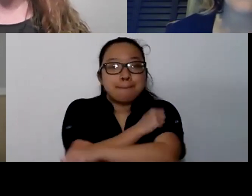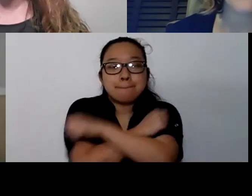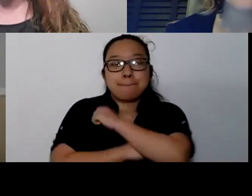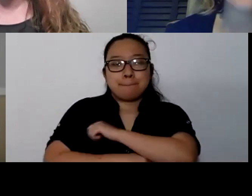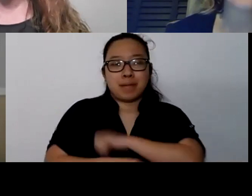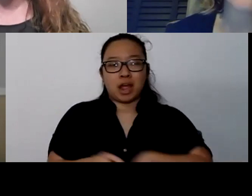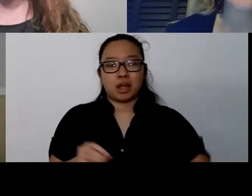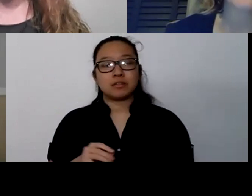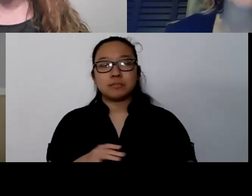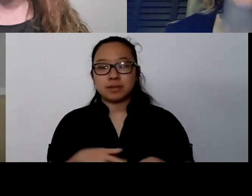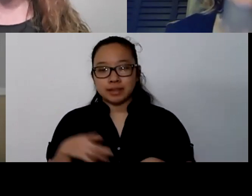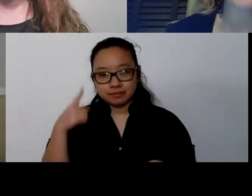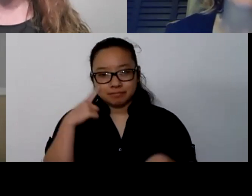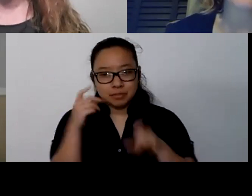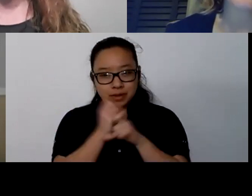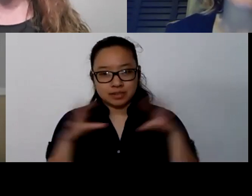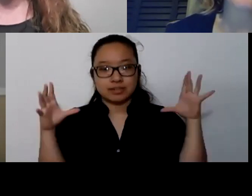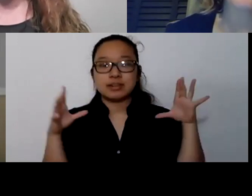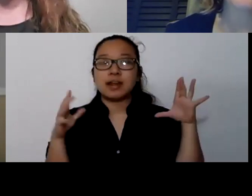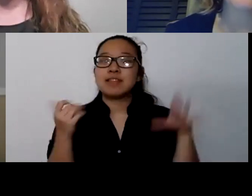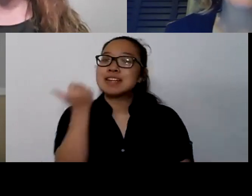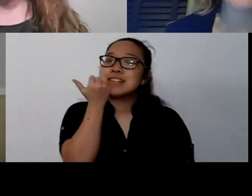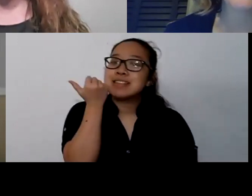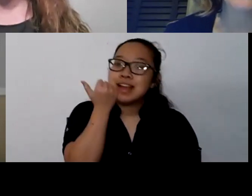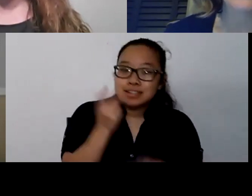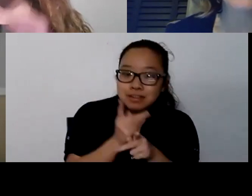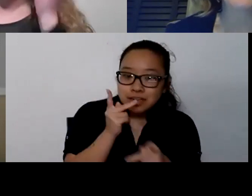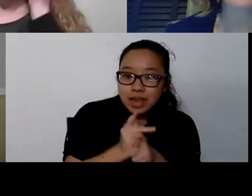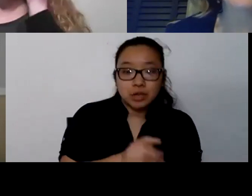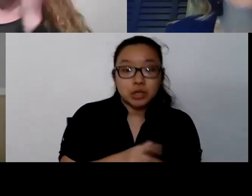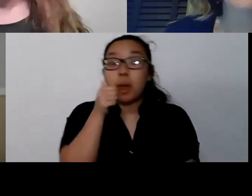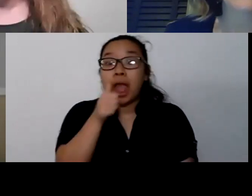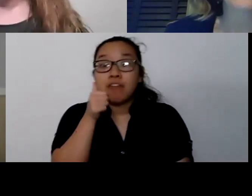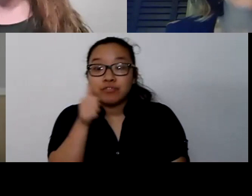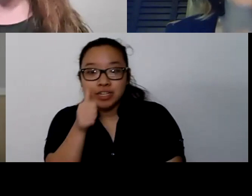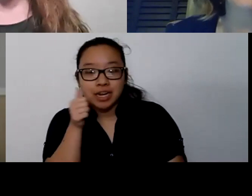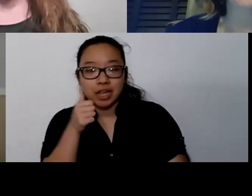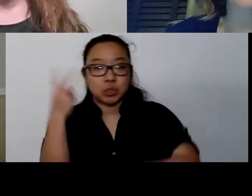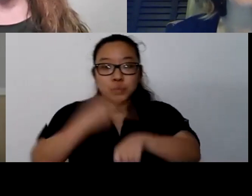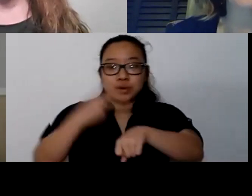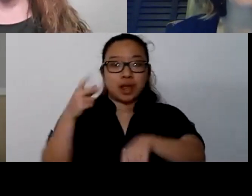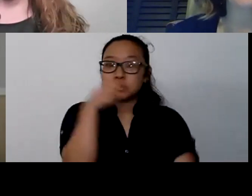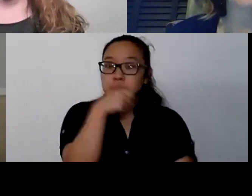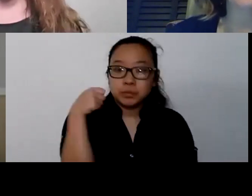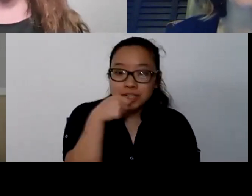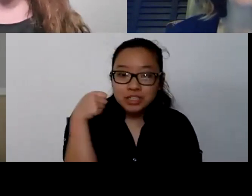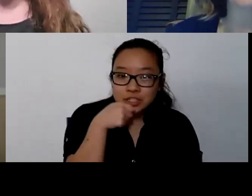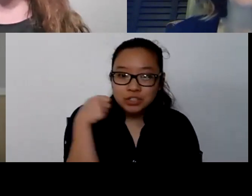for those of you who are fans of your teeth. We brush your teeth every day. We self-care our teeth every day. No one would look twice at you